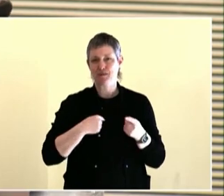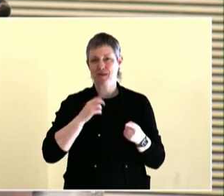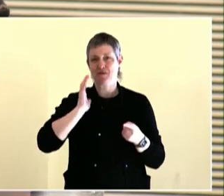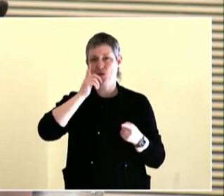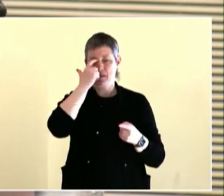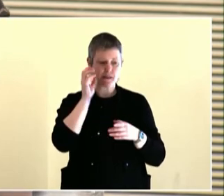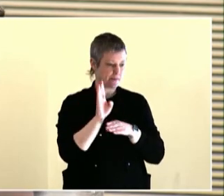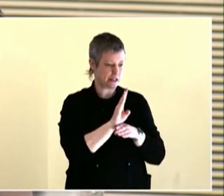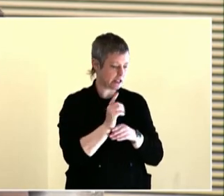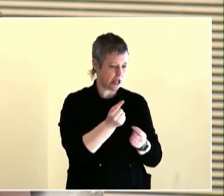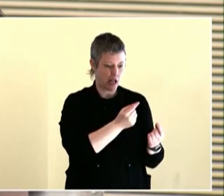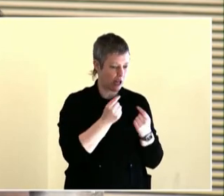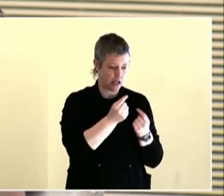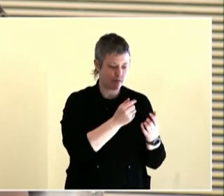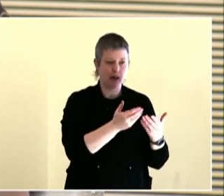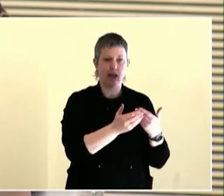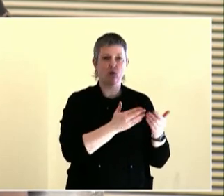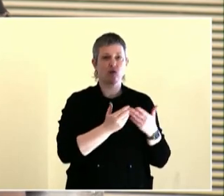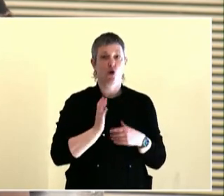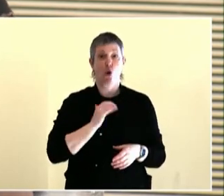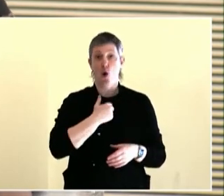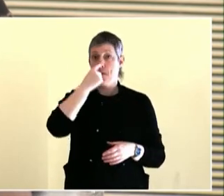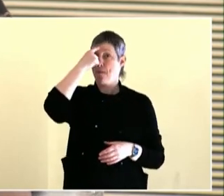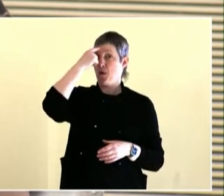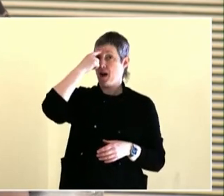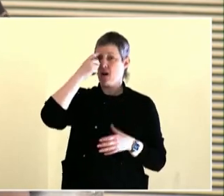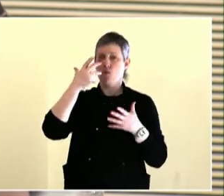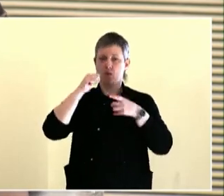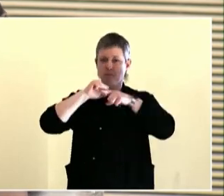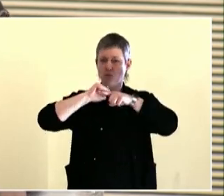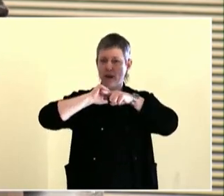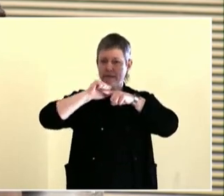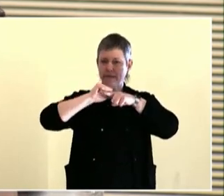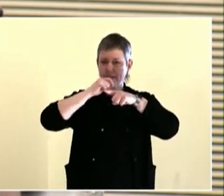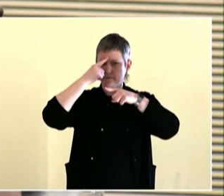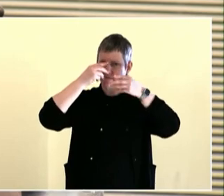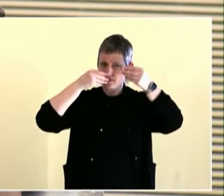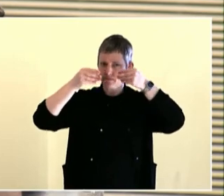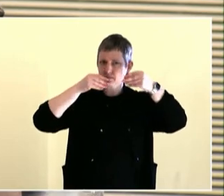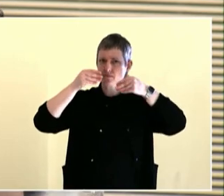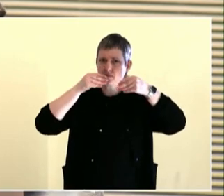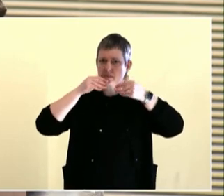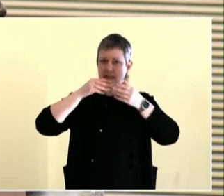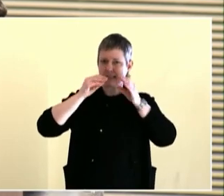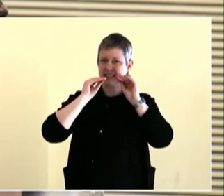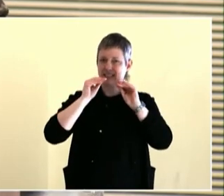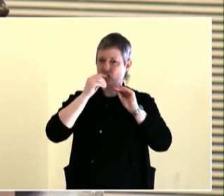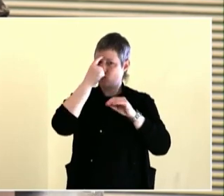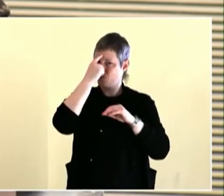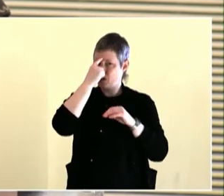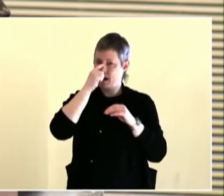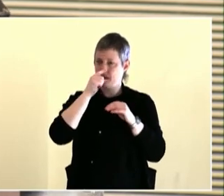And about bringing forth, too, the popular education of the model and thank you to speaking